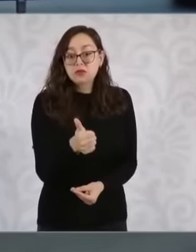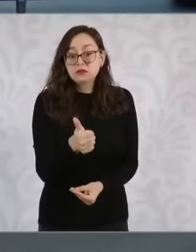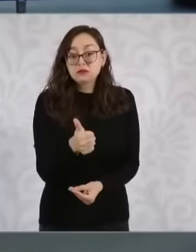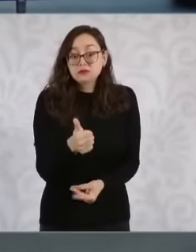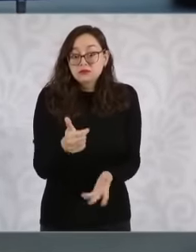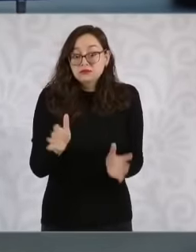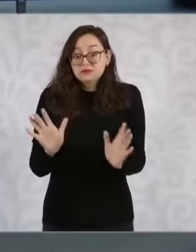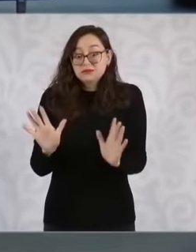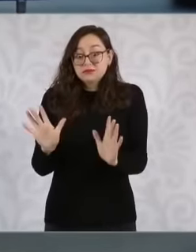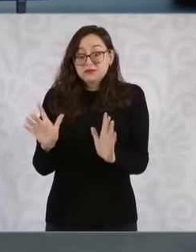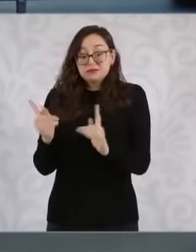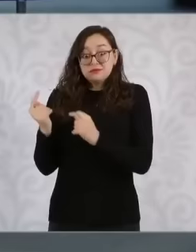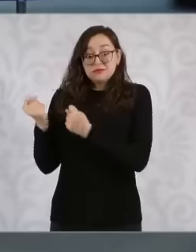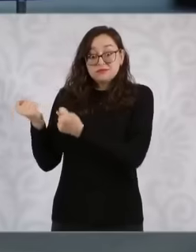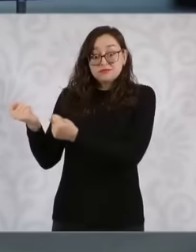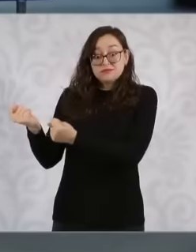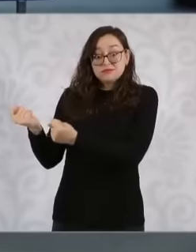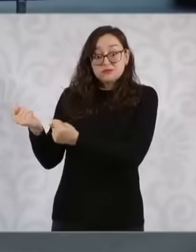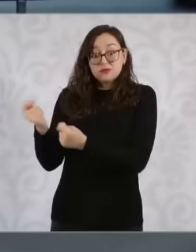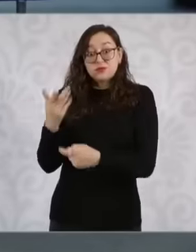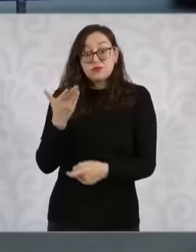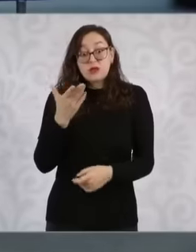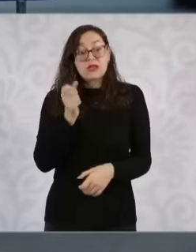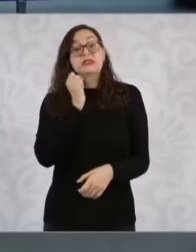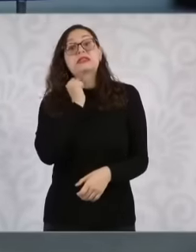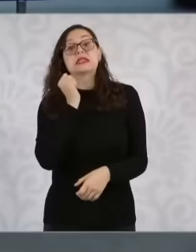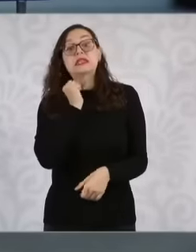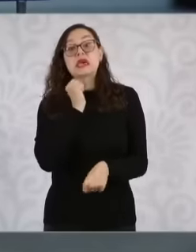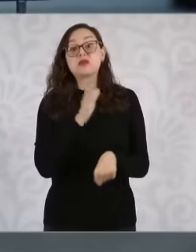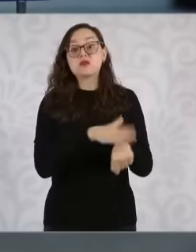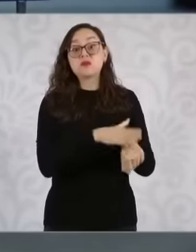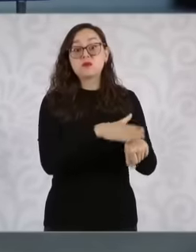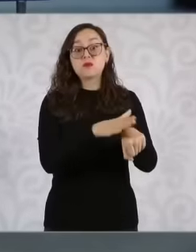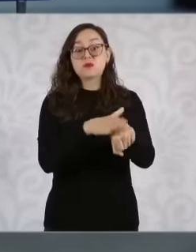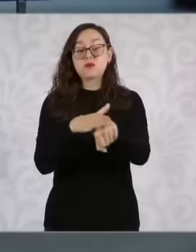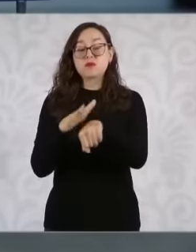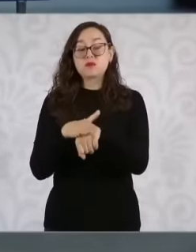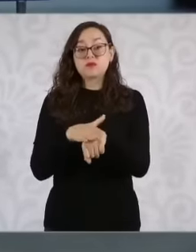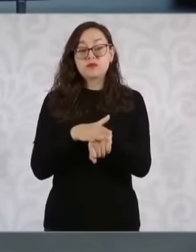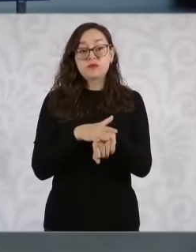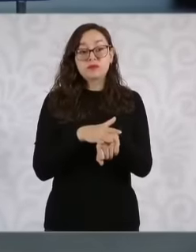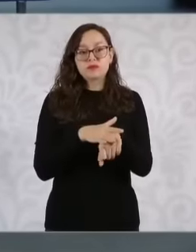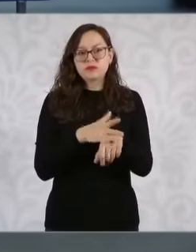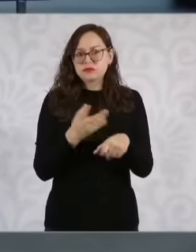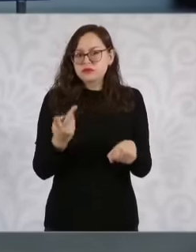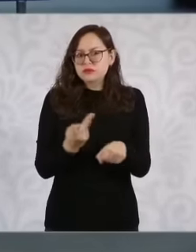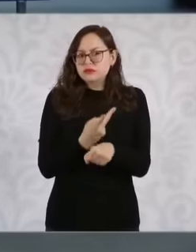by the senate But well this is like an attempt let's say to block or